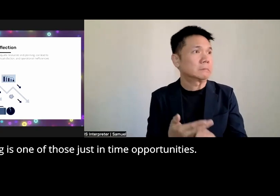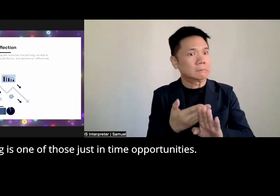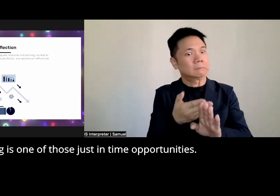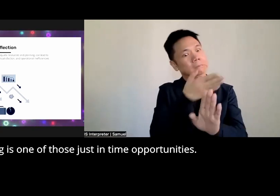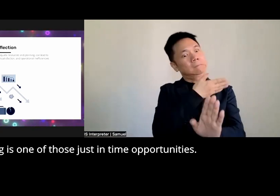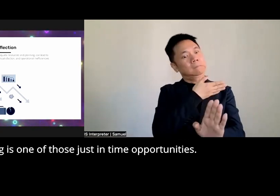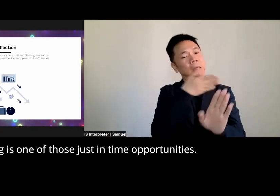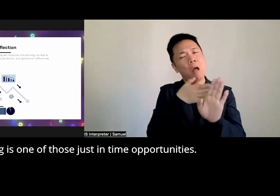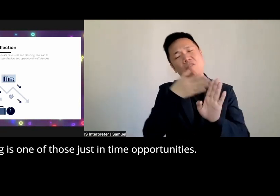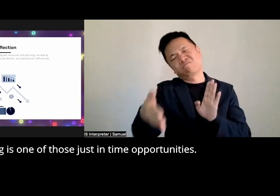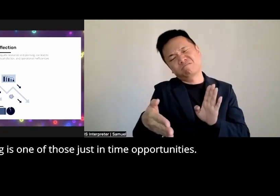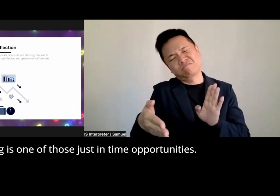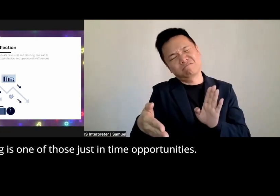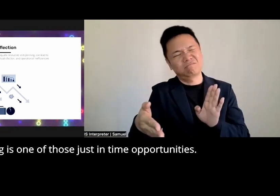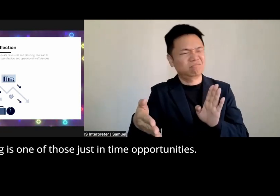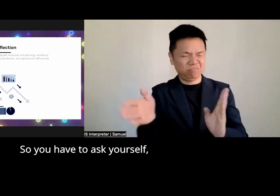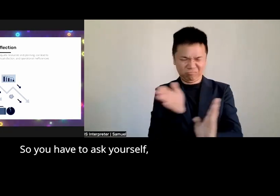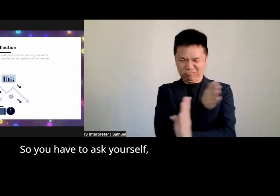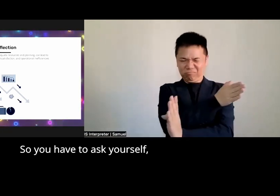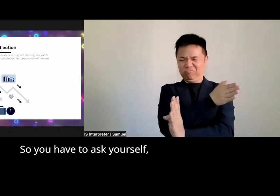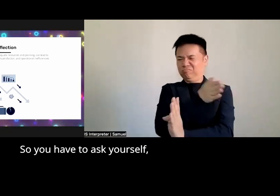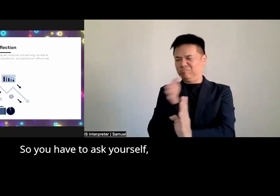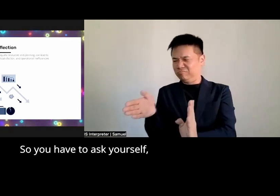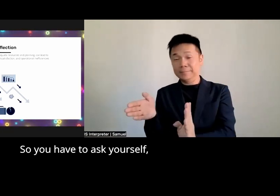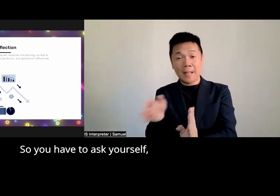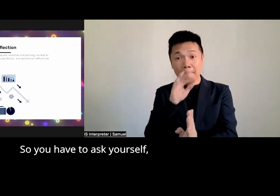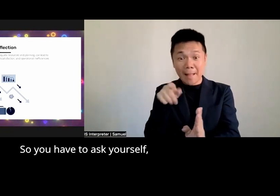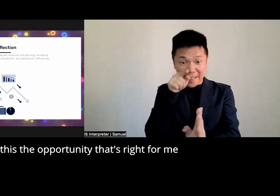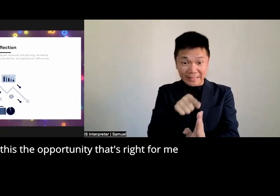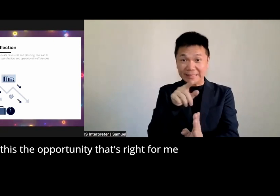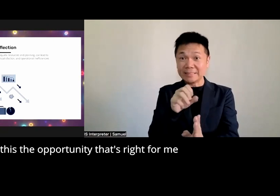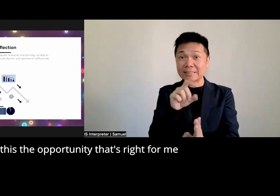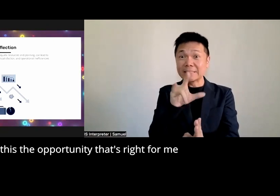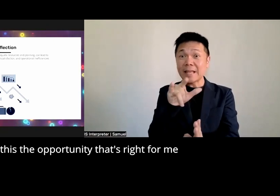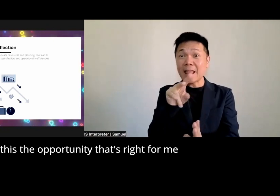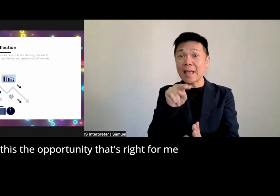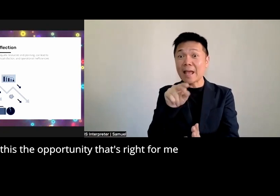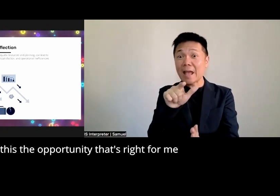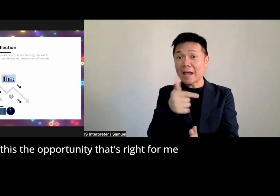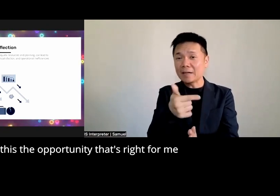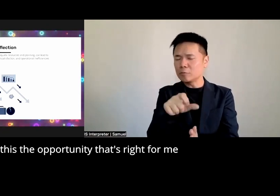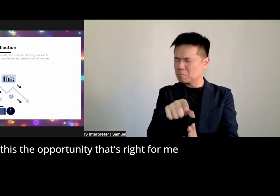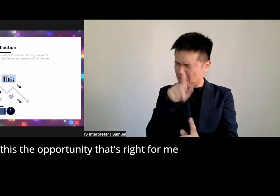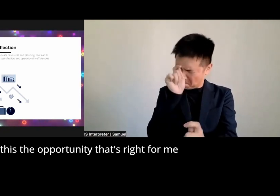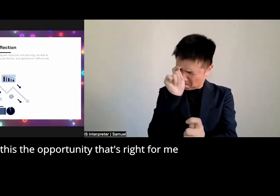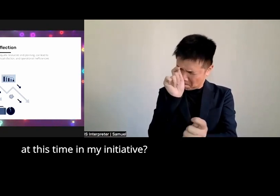come too late scaling is one of those just in time opportunities so you have to ask yourself